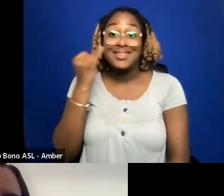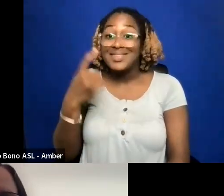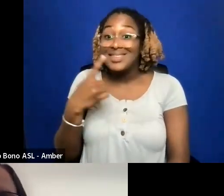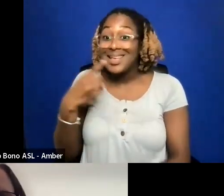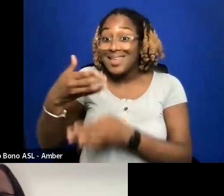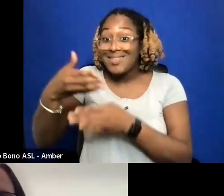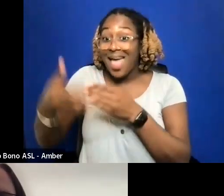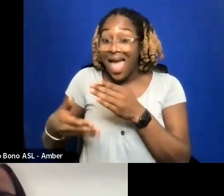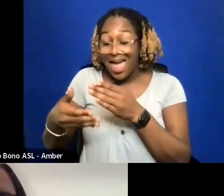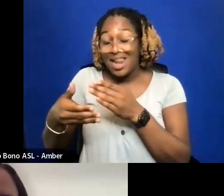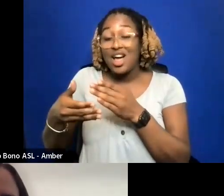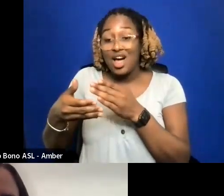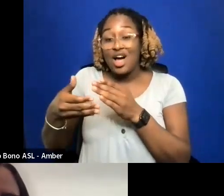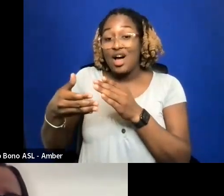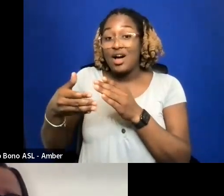WILL AUTOMATICALLY RENEW.